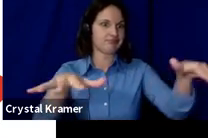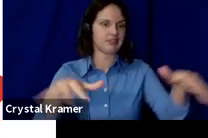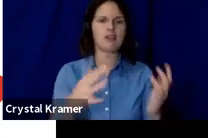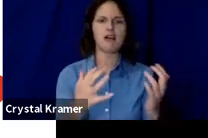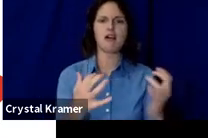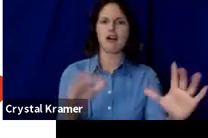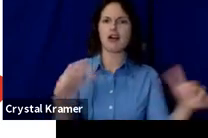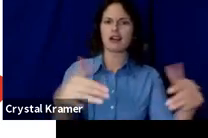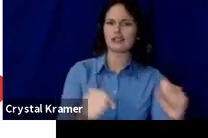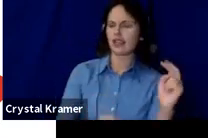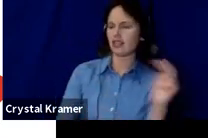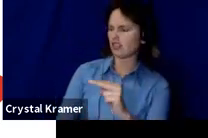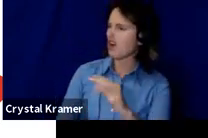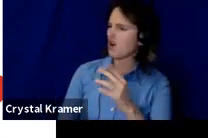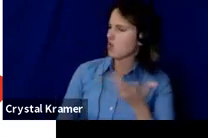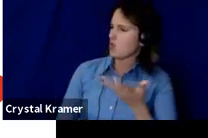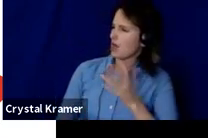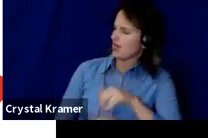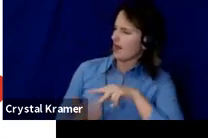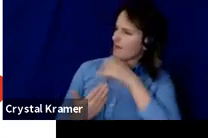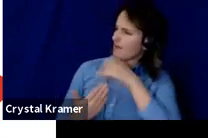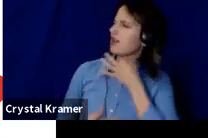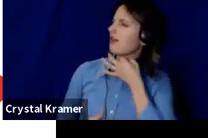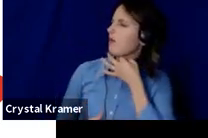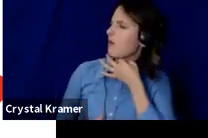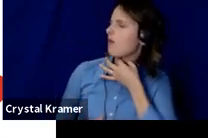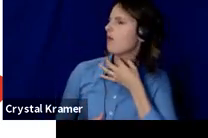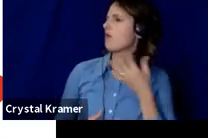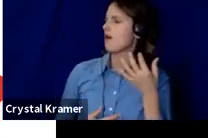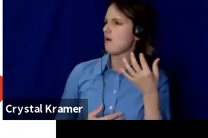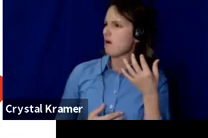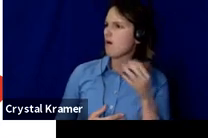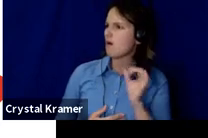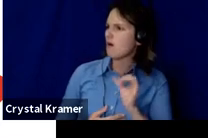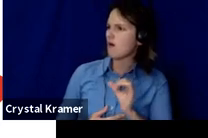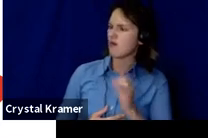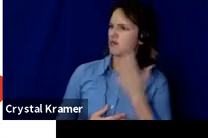I want to talk about it, I want to engage, I want to come see the work now that I contributed.